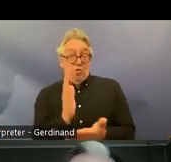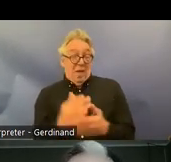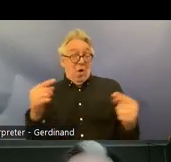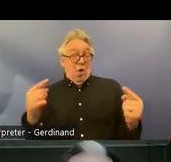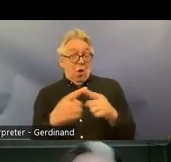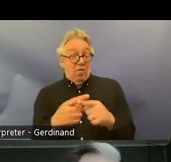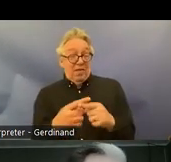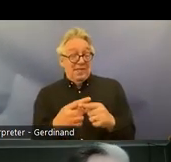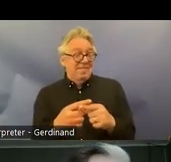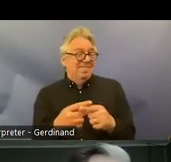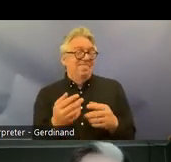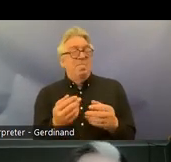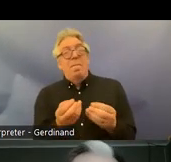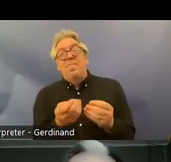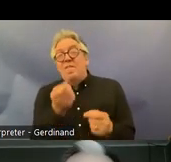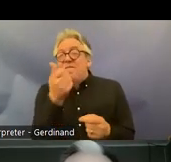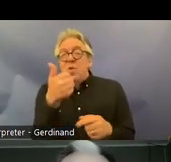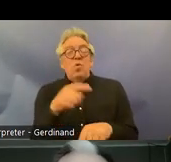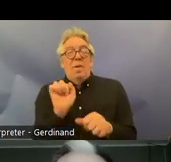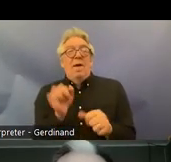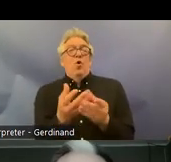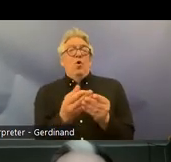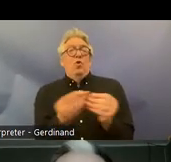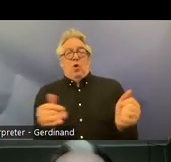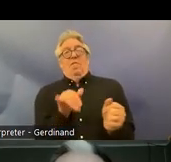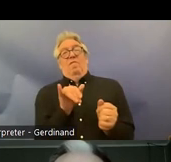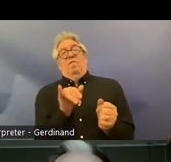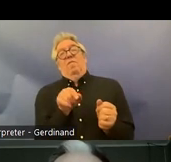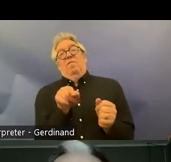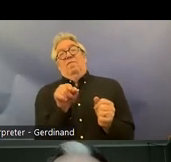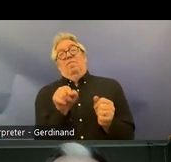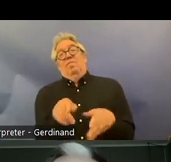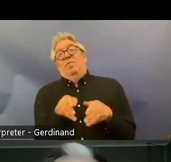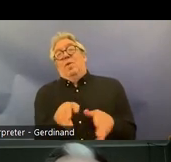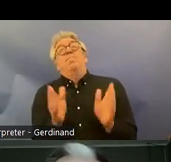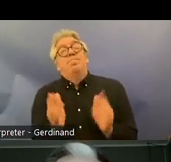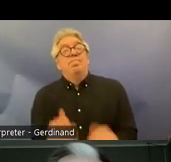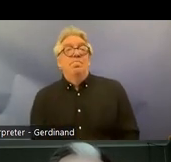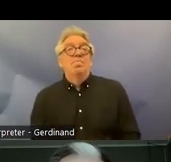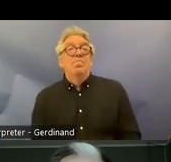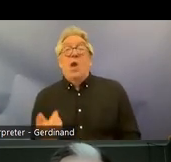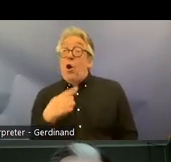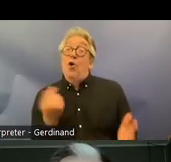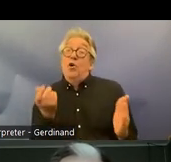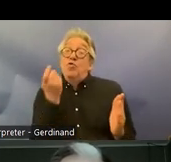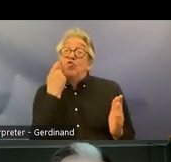this um and so this is I just uh had a look at the report uh for this uh